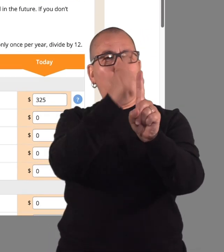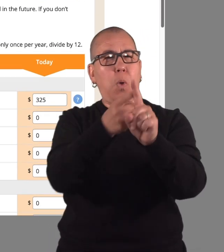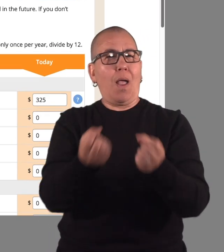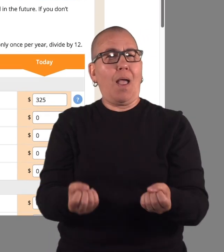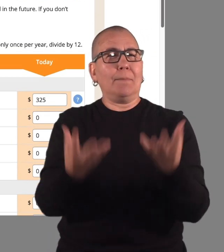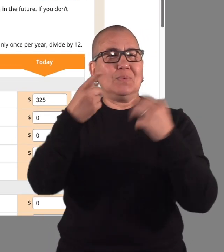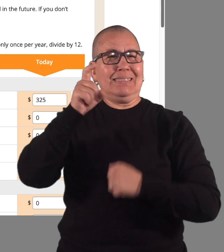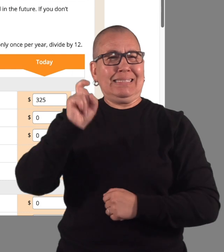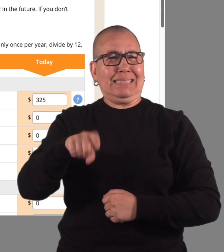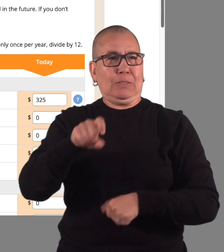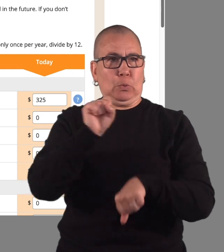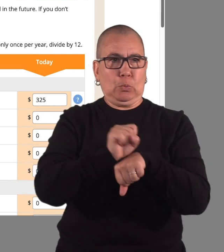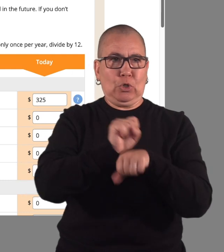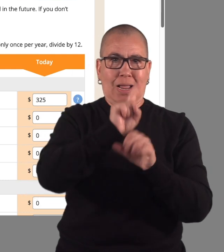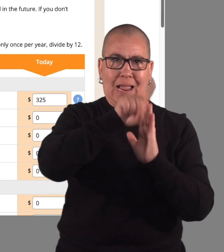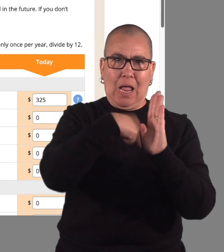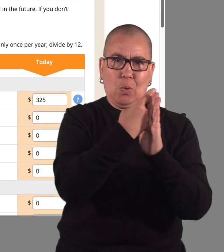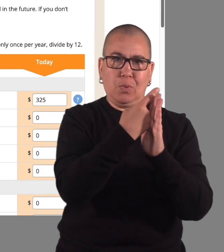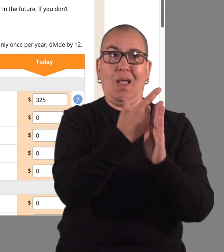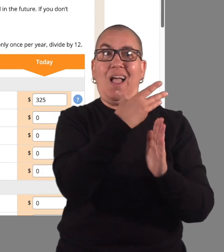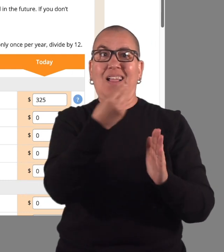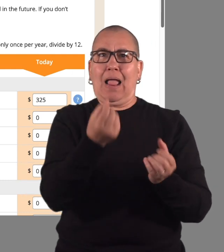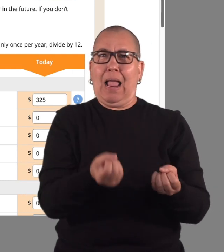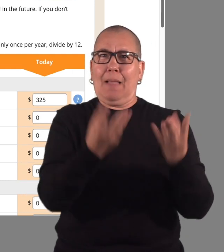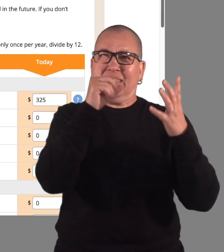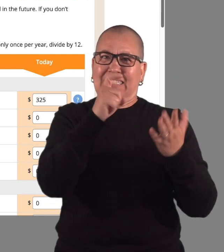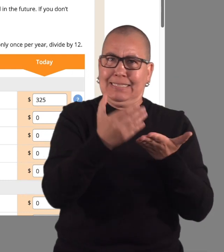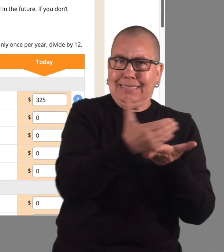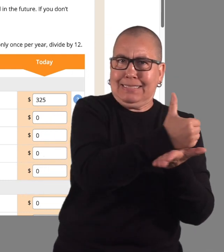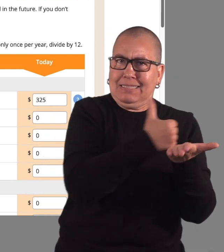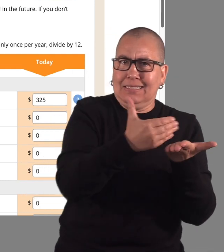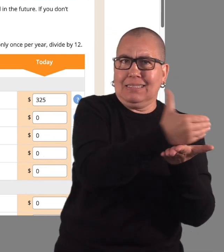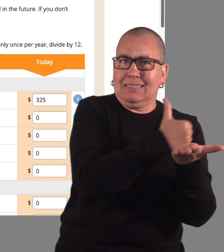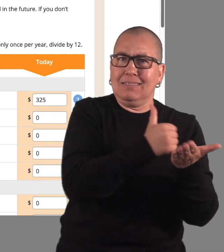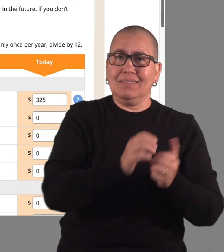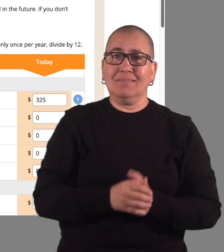for how much you need to work and earn.